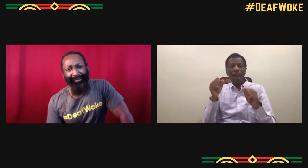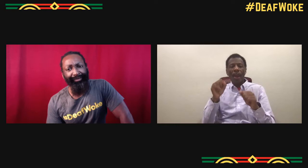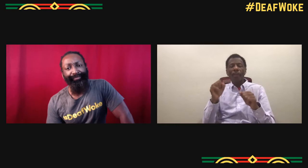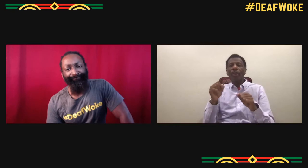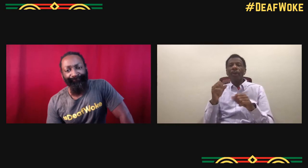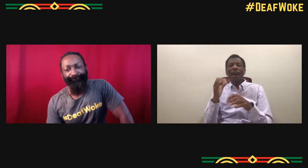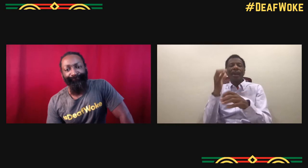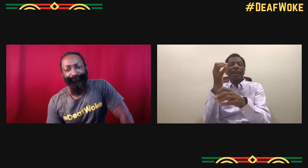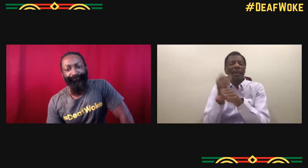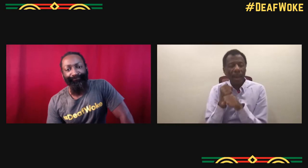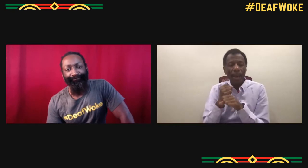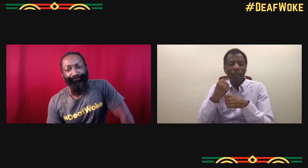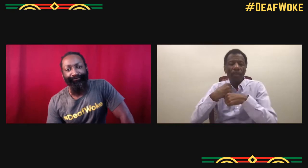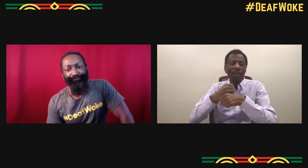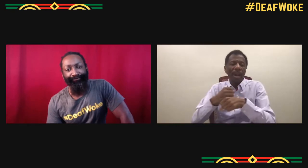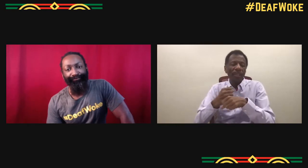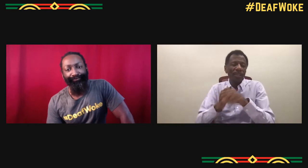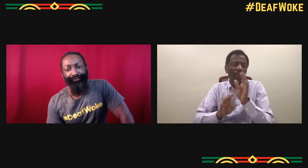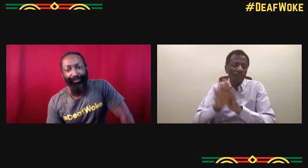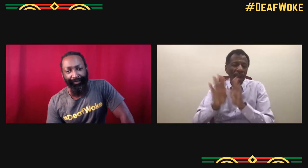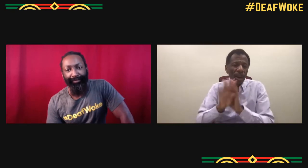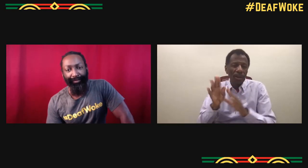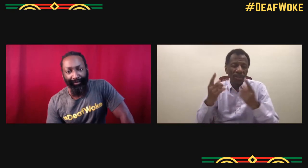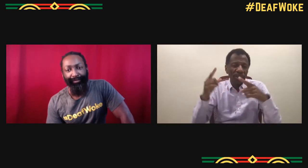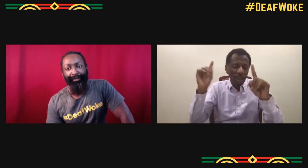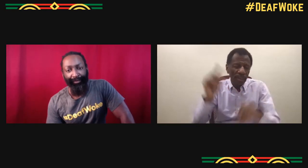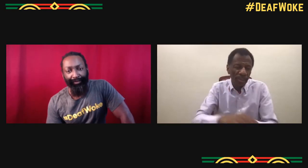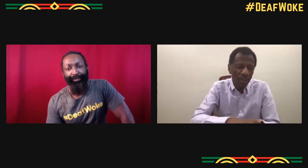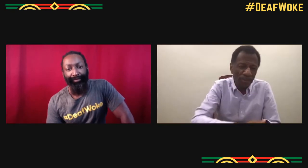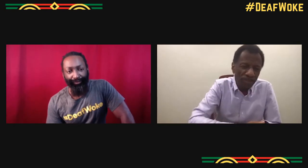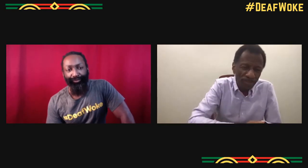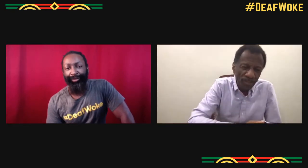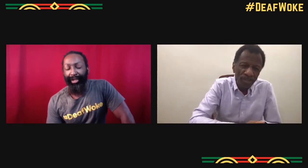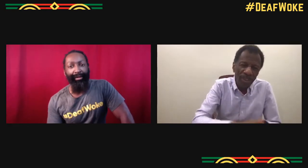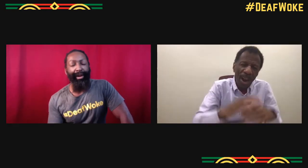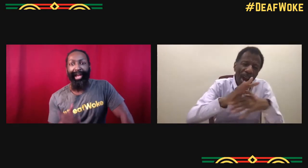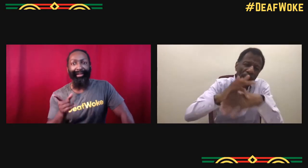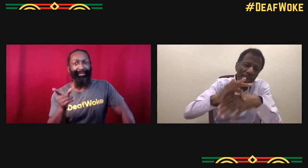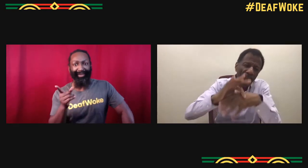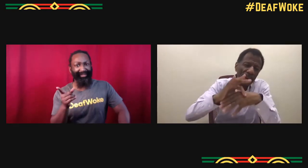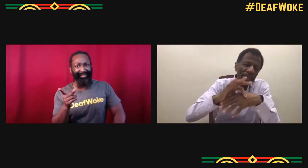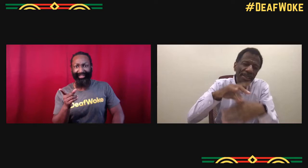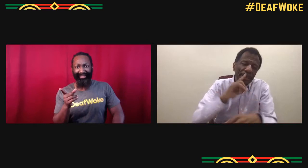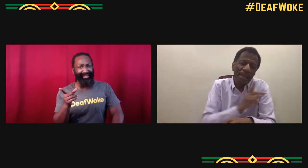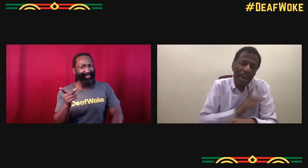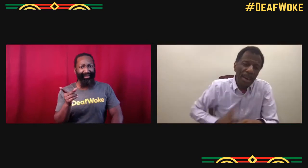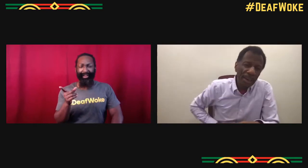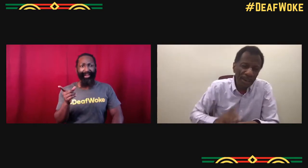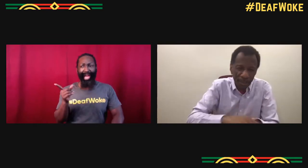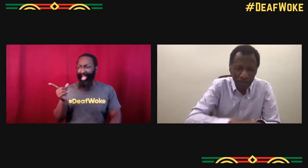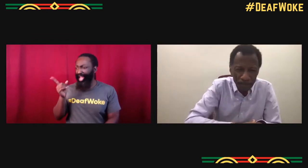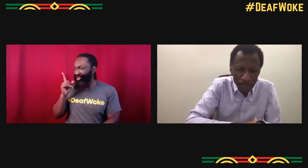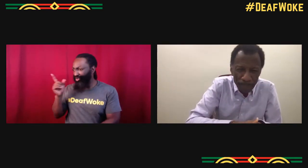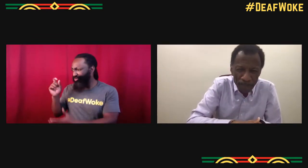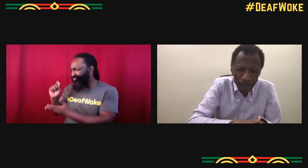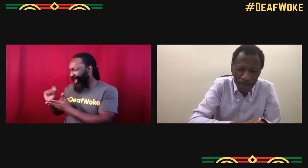It's the only way to really be able to get that production in development and so we're just working on content